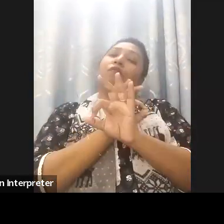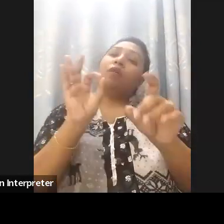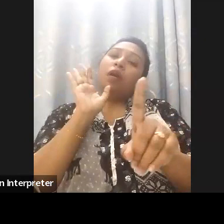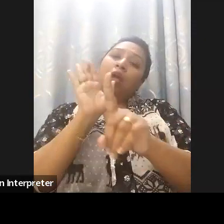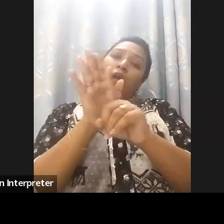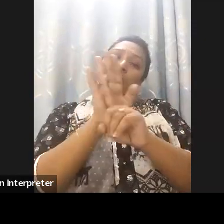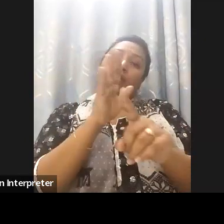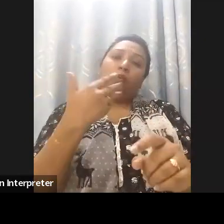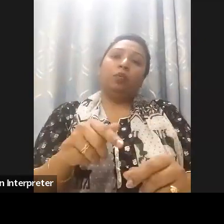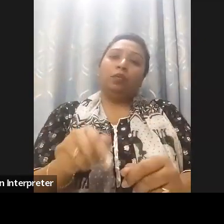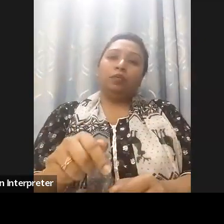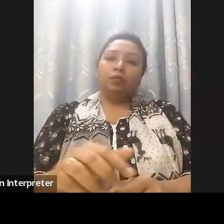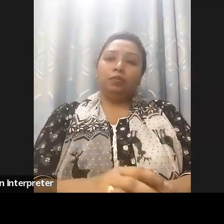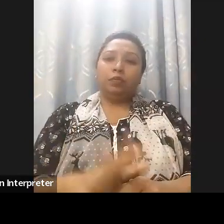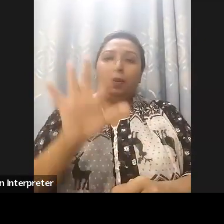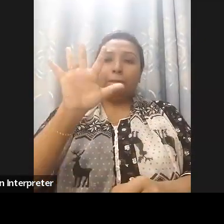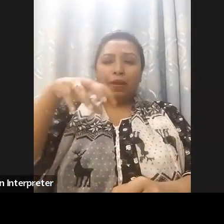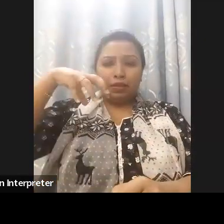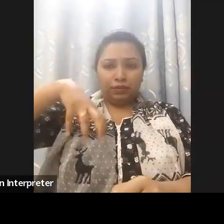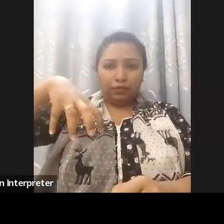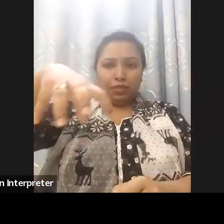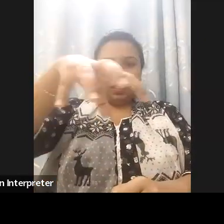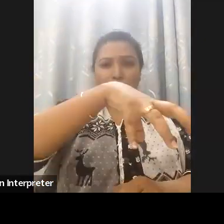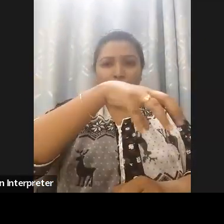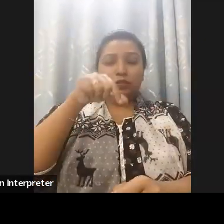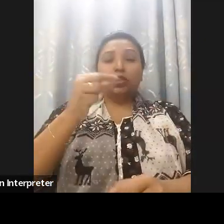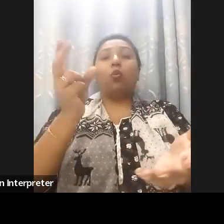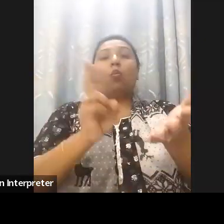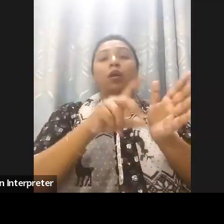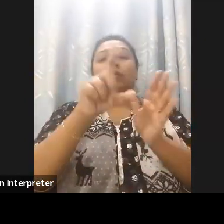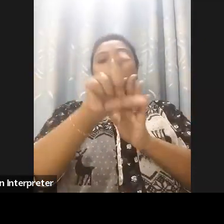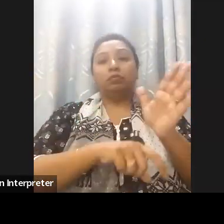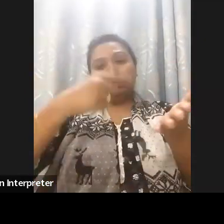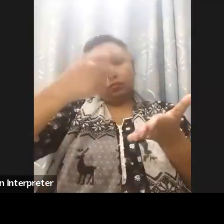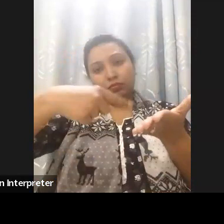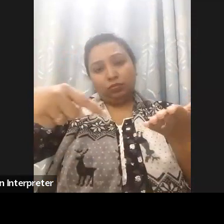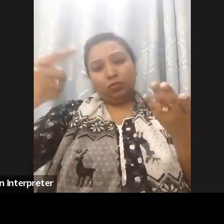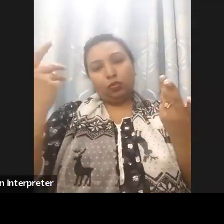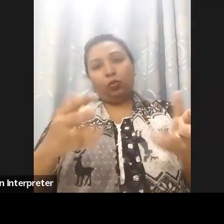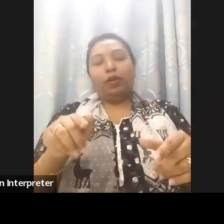countries had that have ratified the Convention on the Rights of Persons with Disabilities.